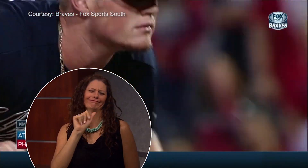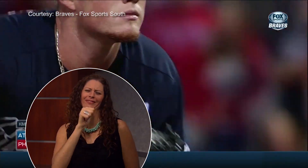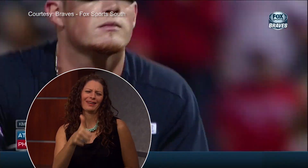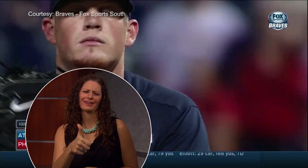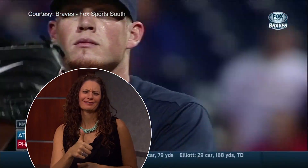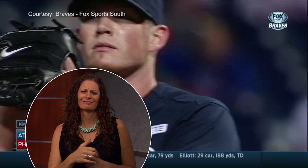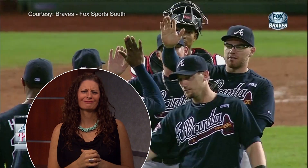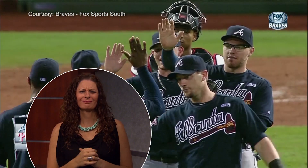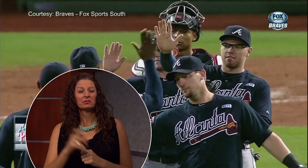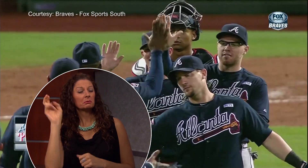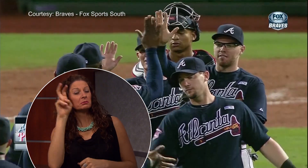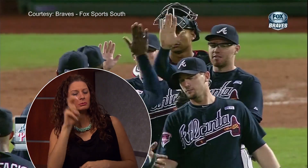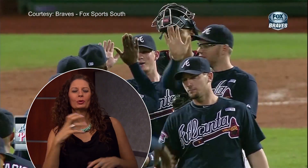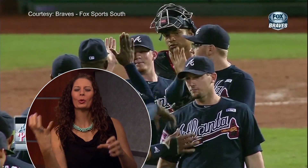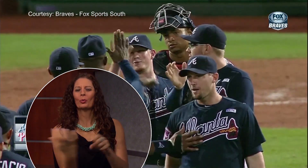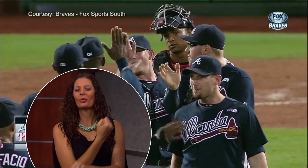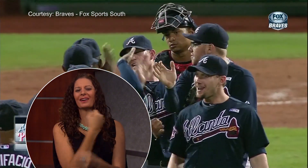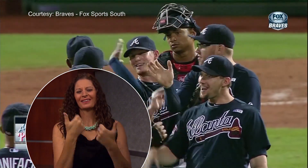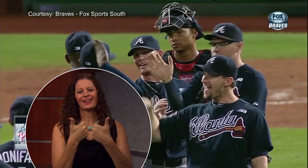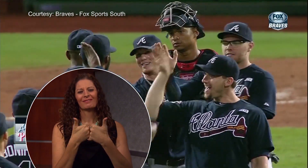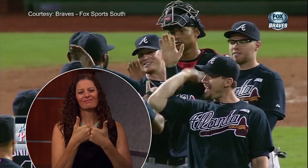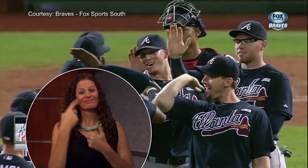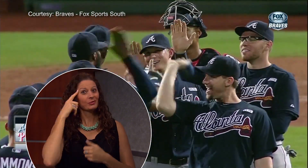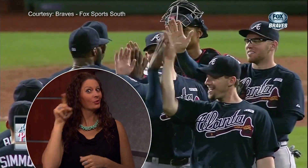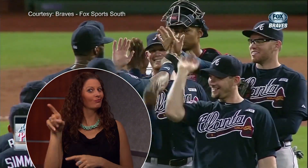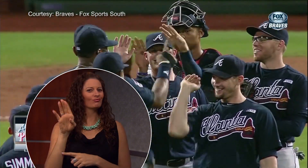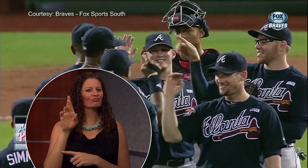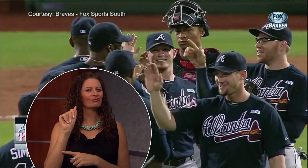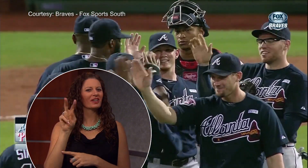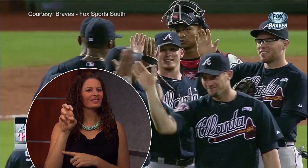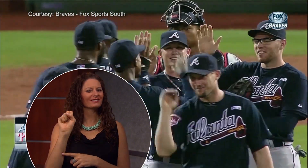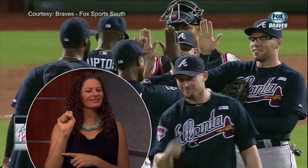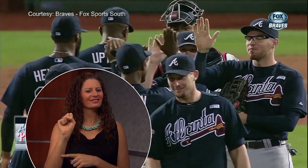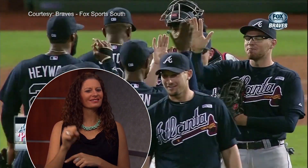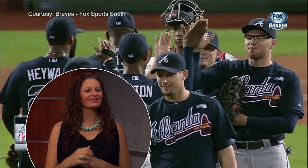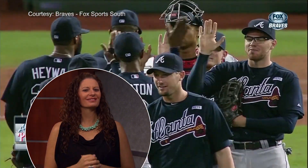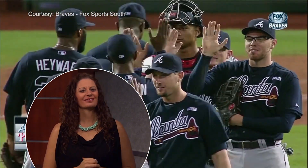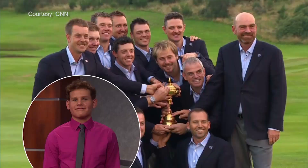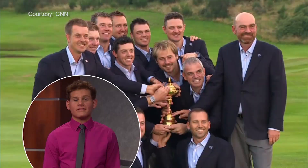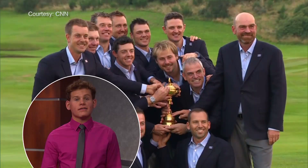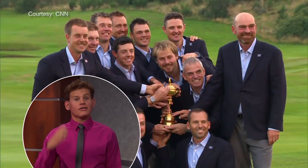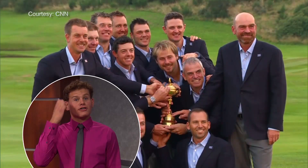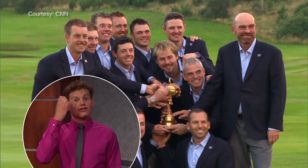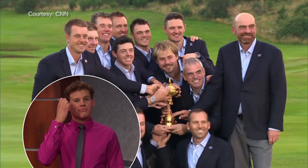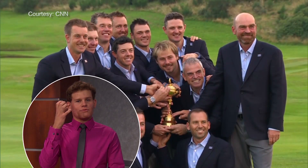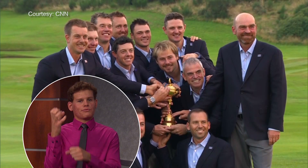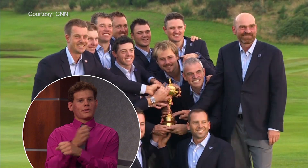Kimbrel was able to secure another win for the Braves.